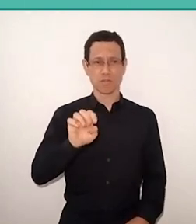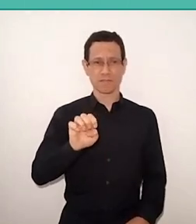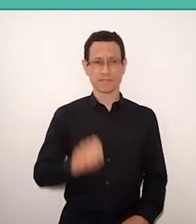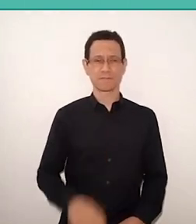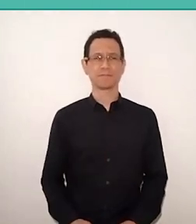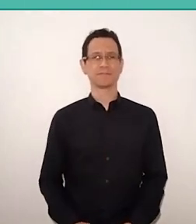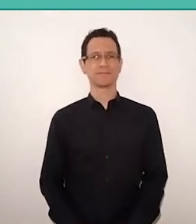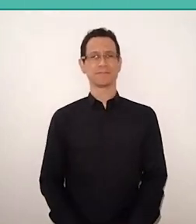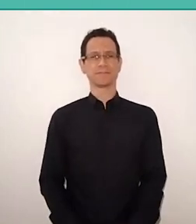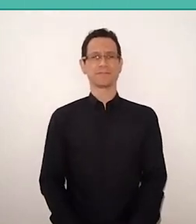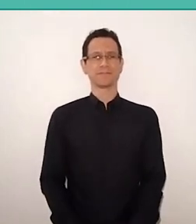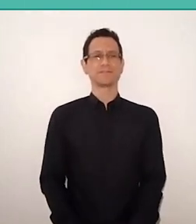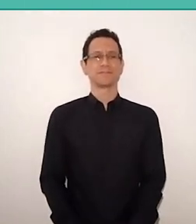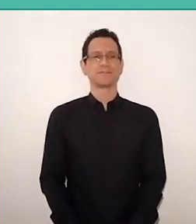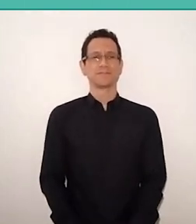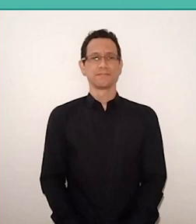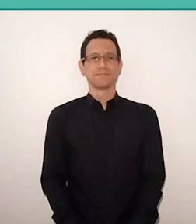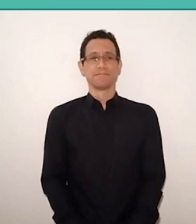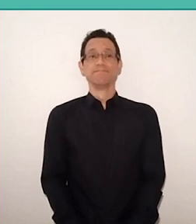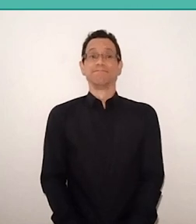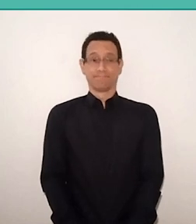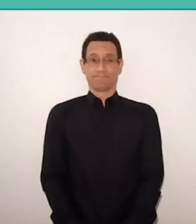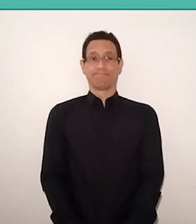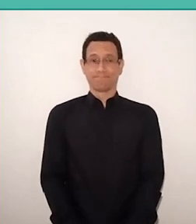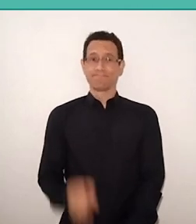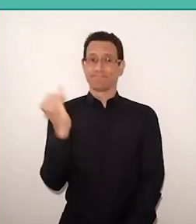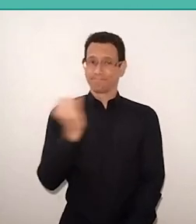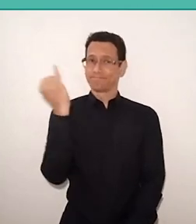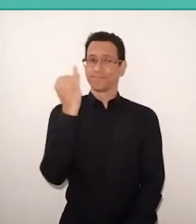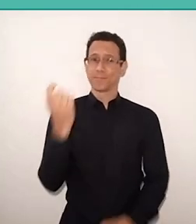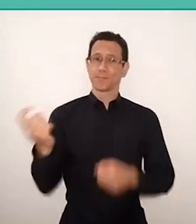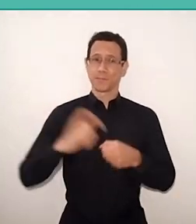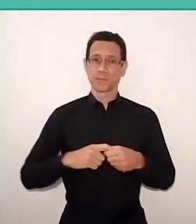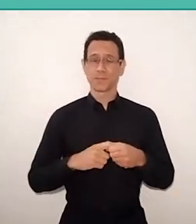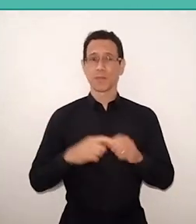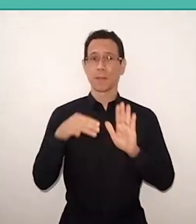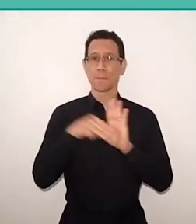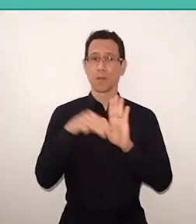So it's very important return to the freirian methodology